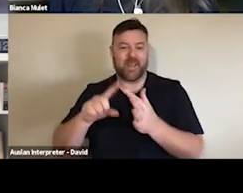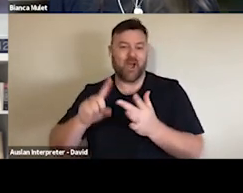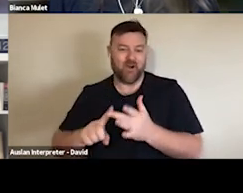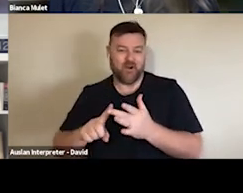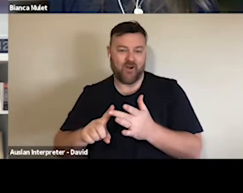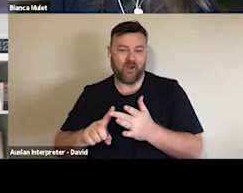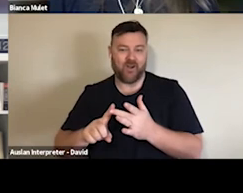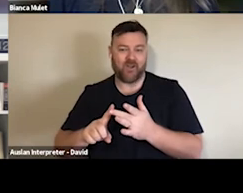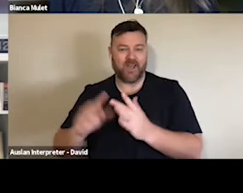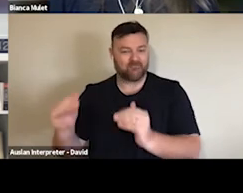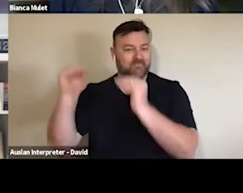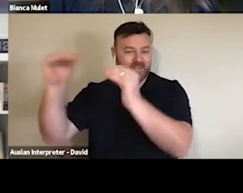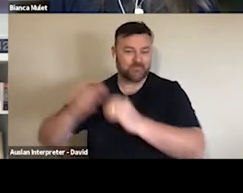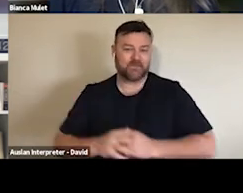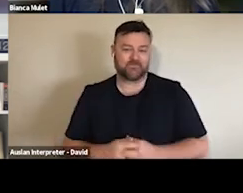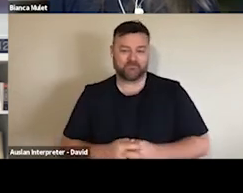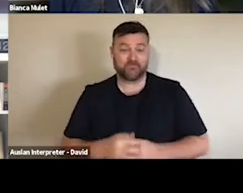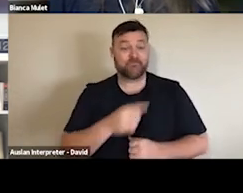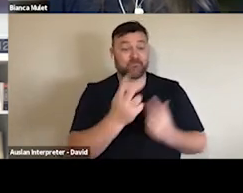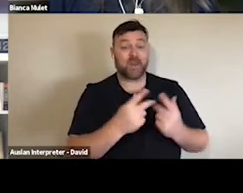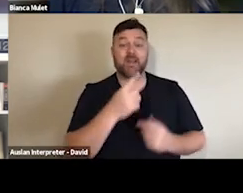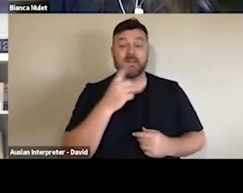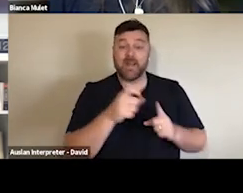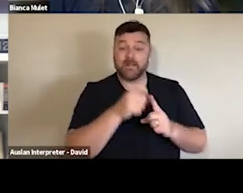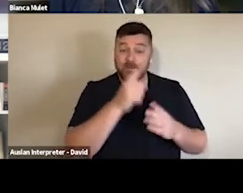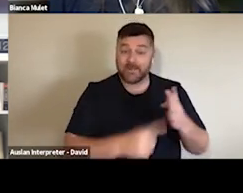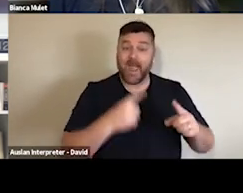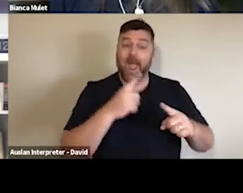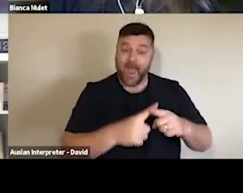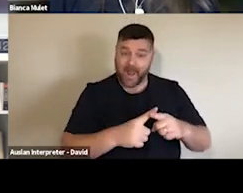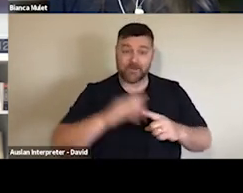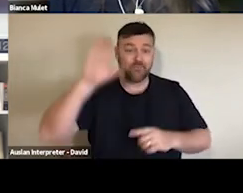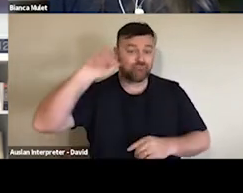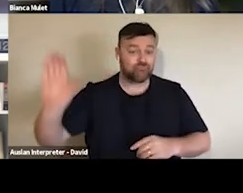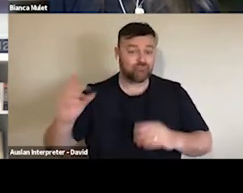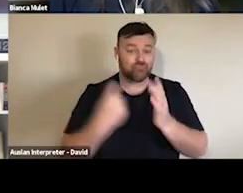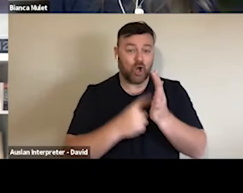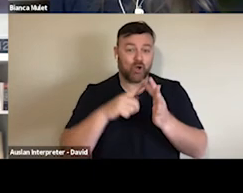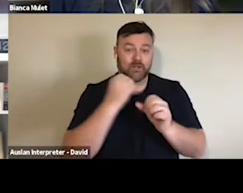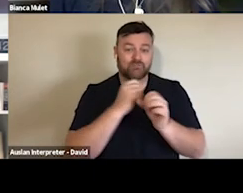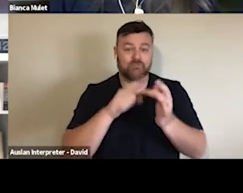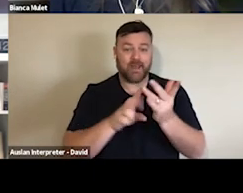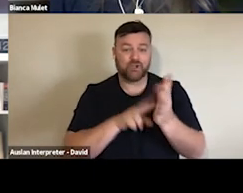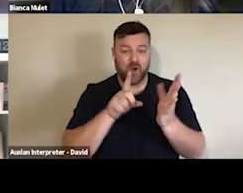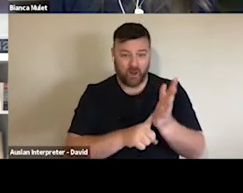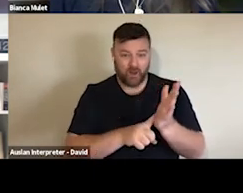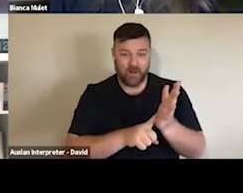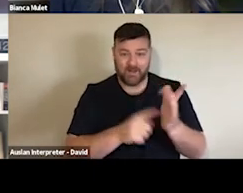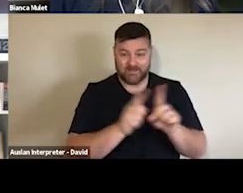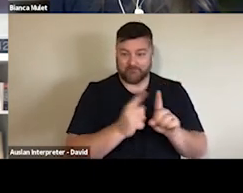It's so funny in the US I talk to orchestras and I talk to the people in Boston and they